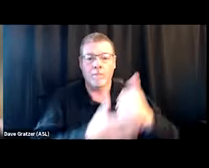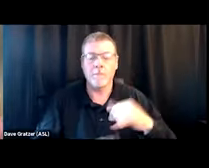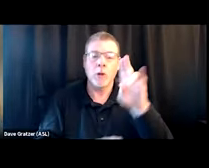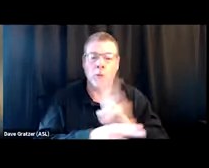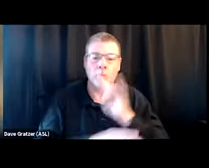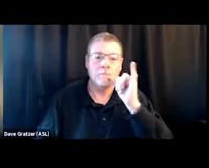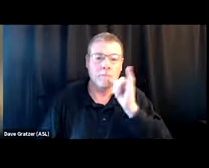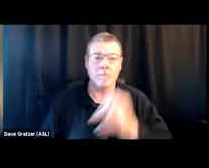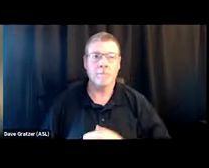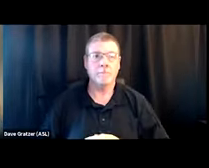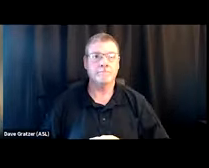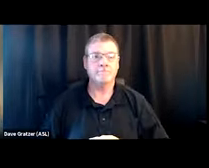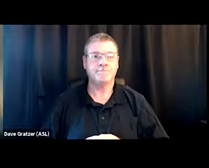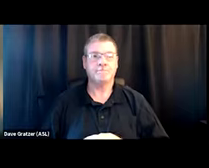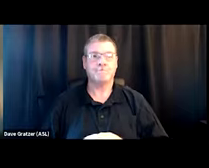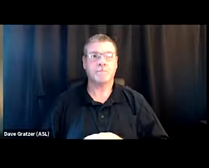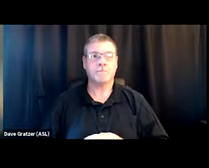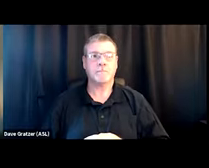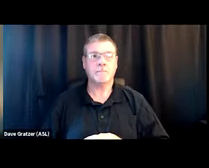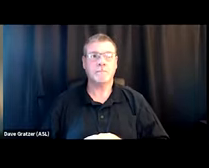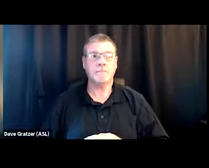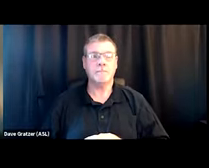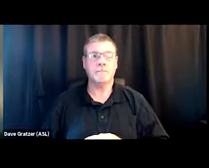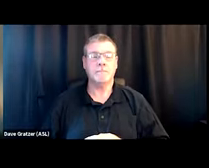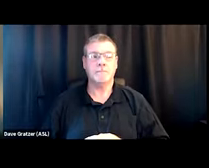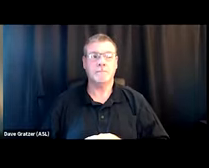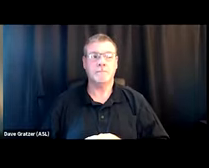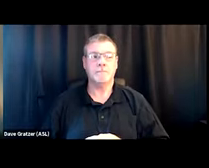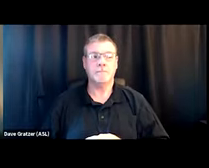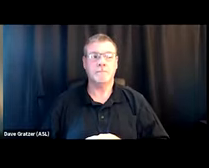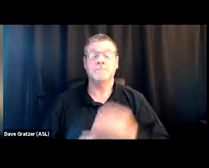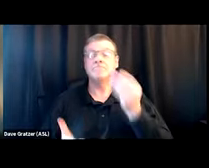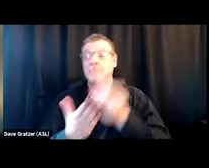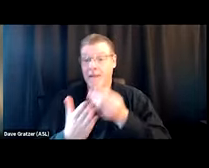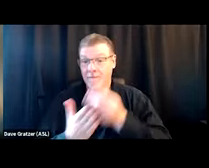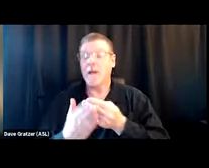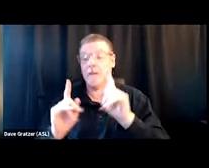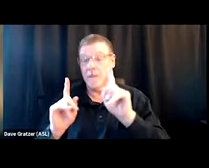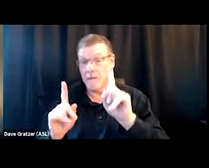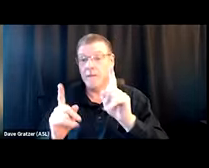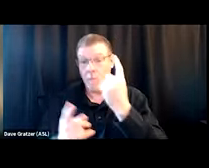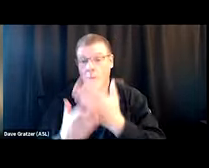Put that soapbox aside. Availability. Funding is one thing. Let's say somebody writes you a check and says,